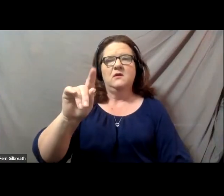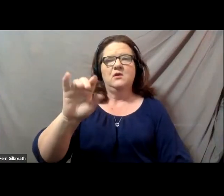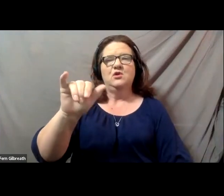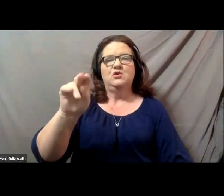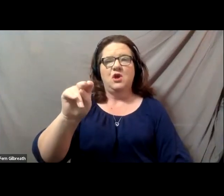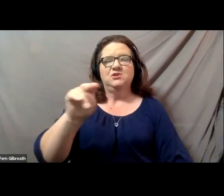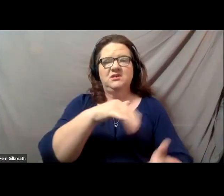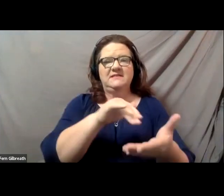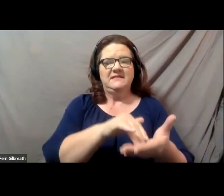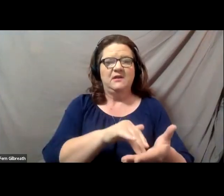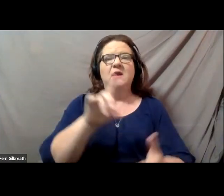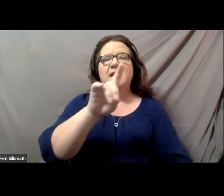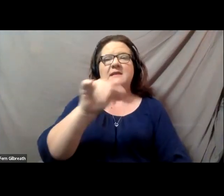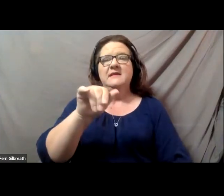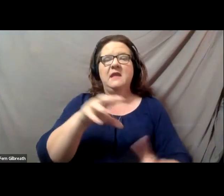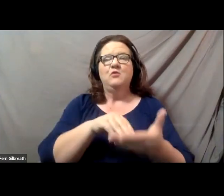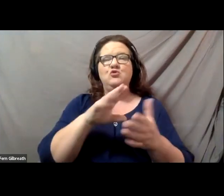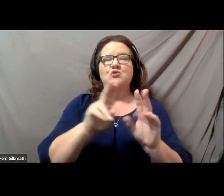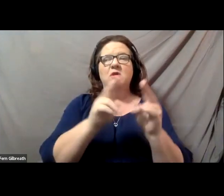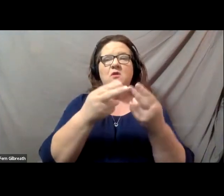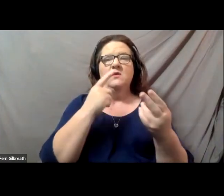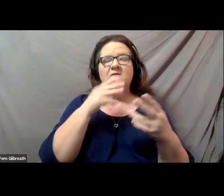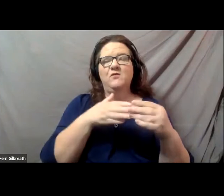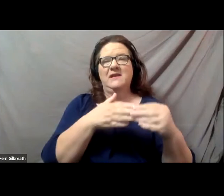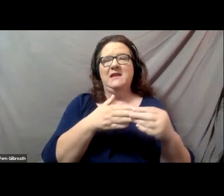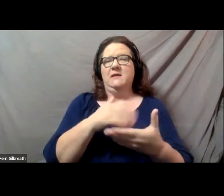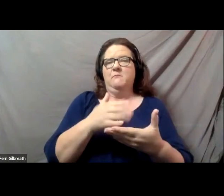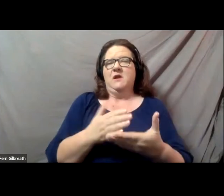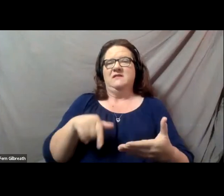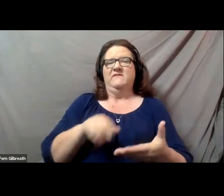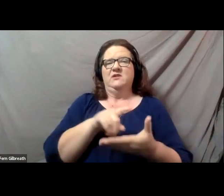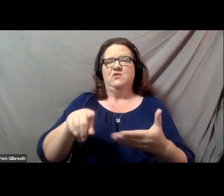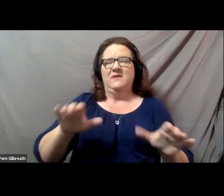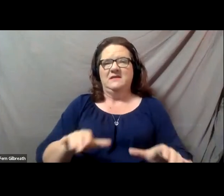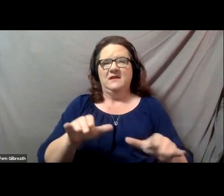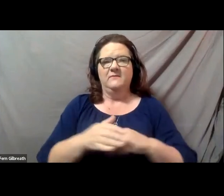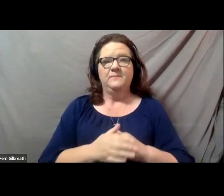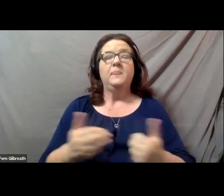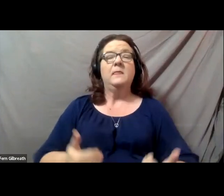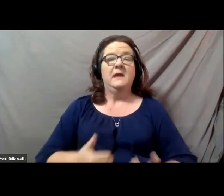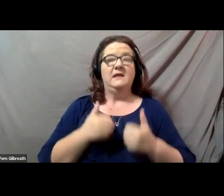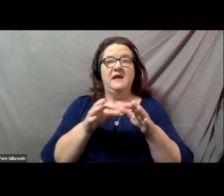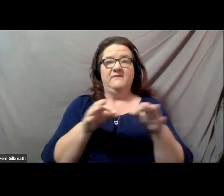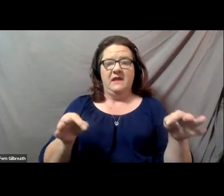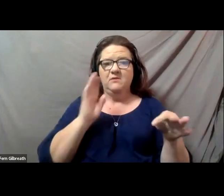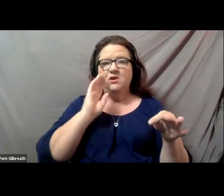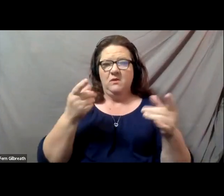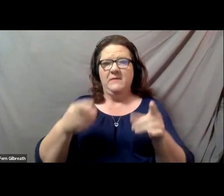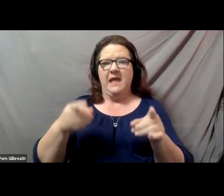leading segments of this week’s activities. Live captioning will be turned on for this event.